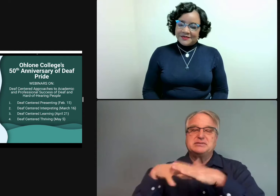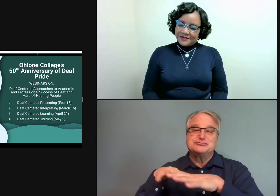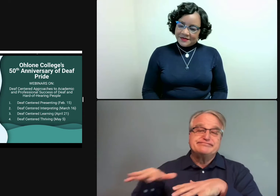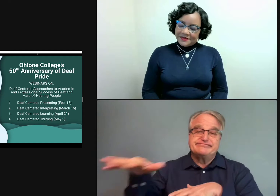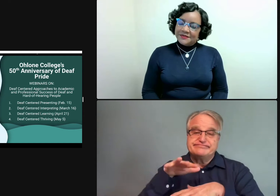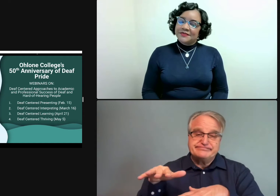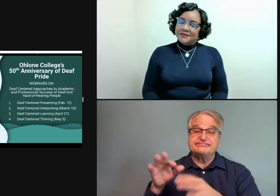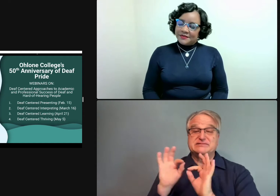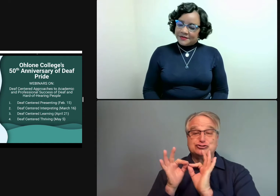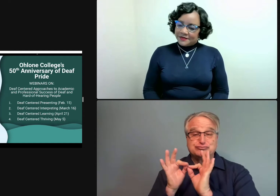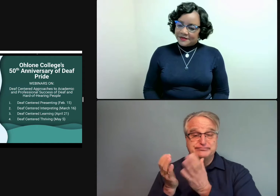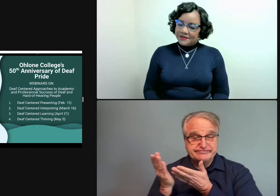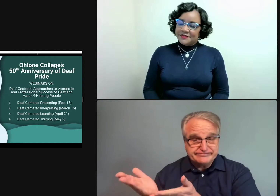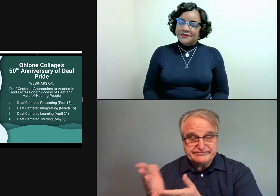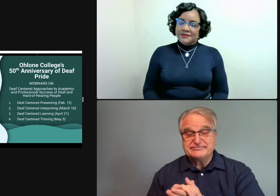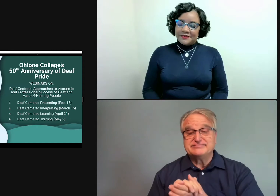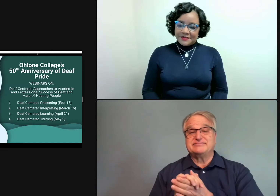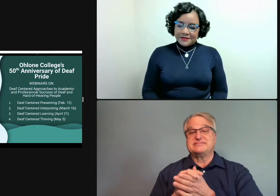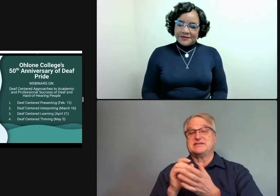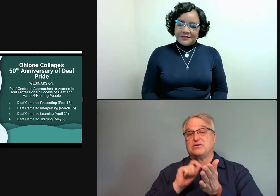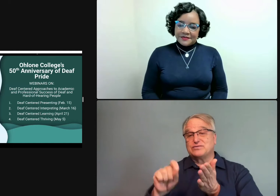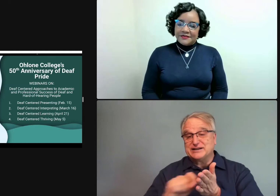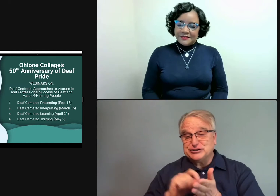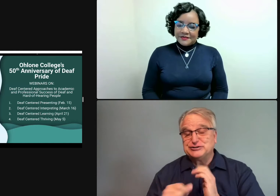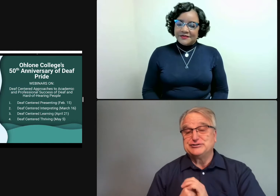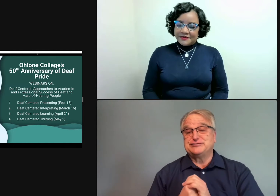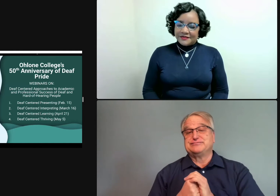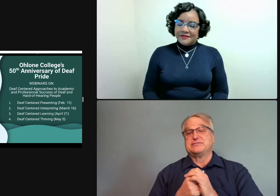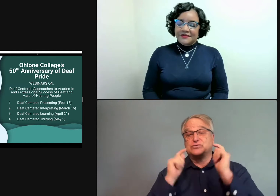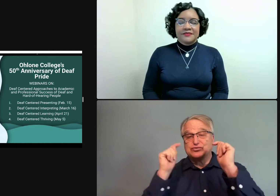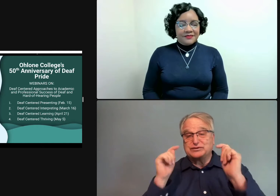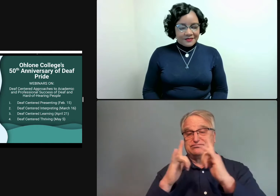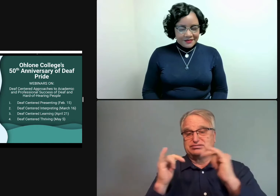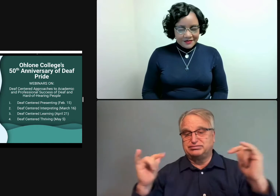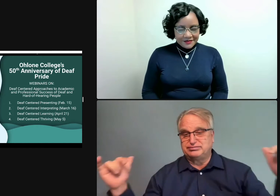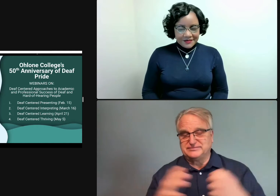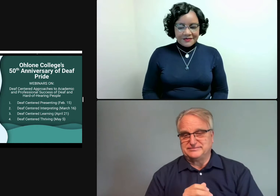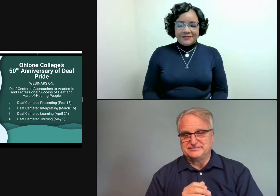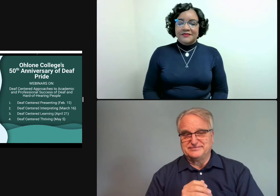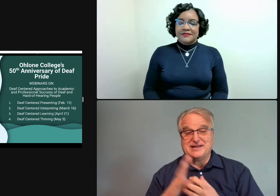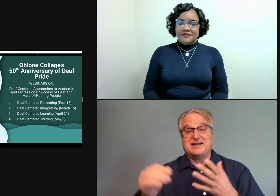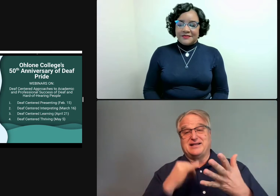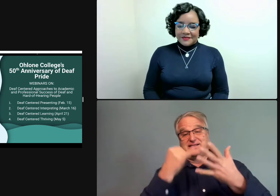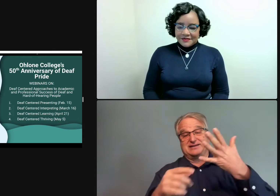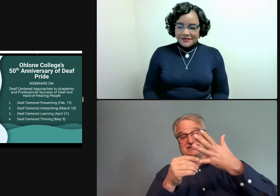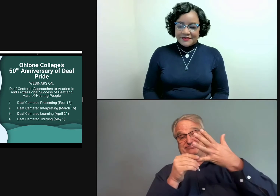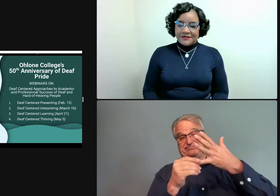students who are taking mainstream classes at a Ohlone College. We have interpreting services, note-taking services, tutoring services, the whole gamut.